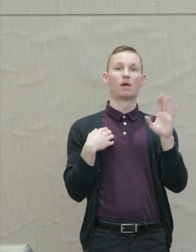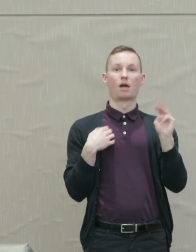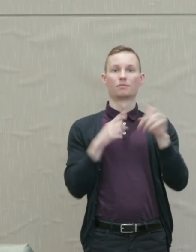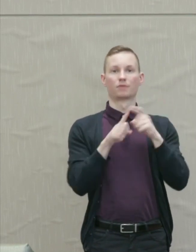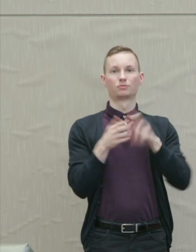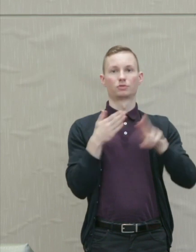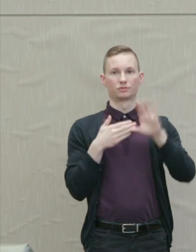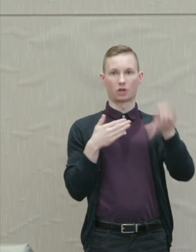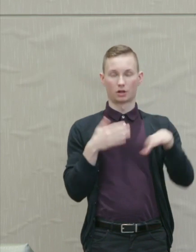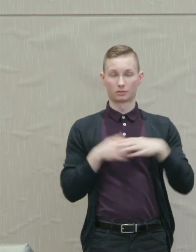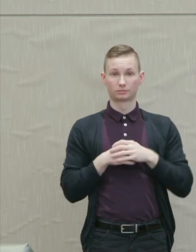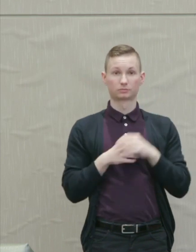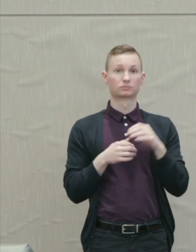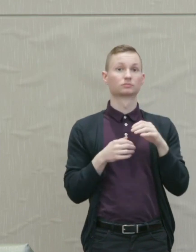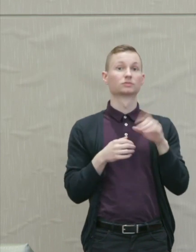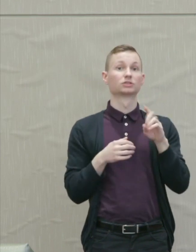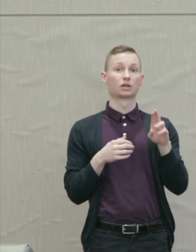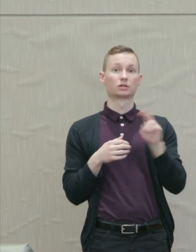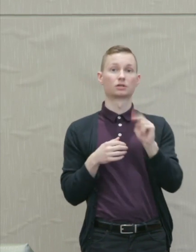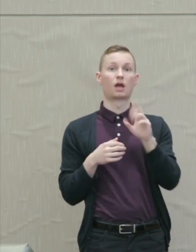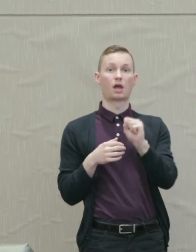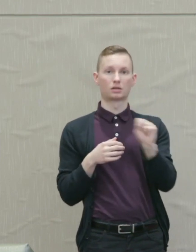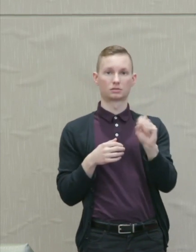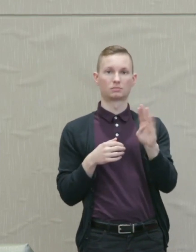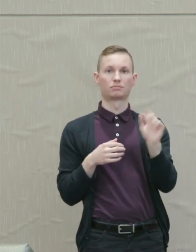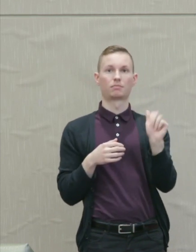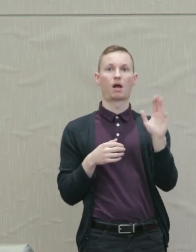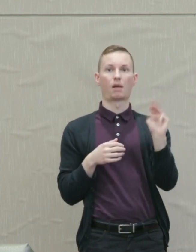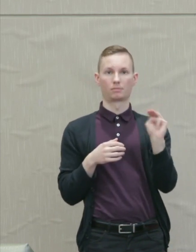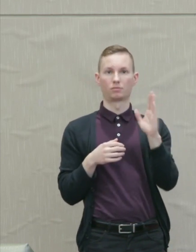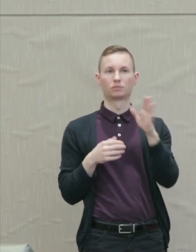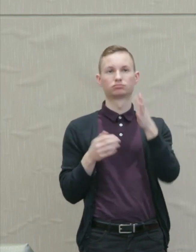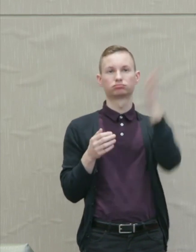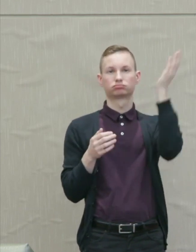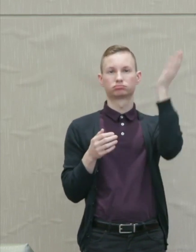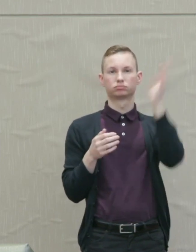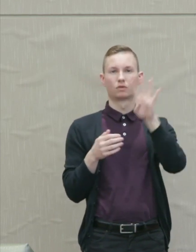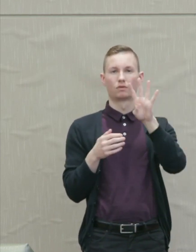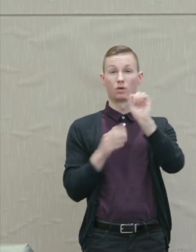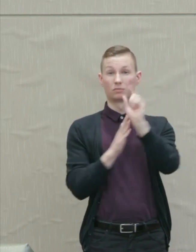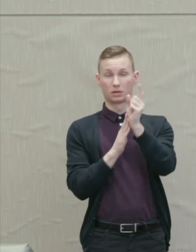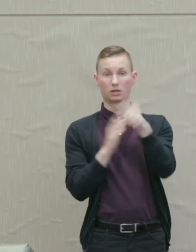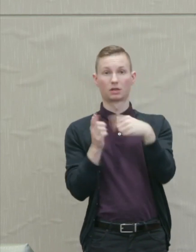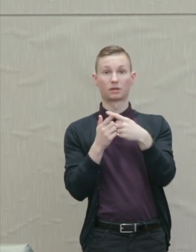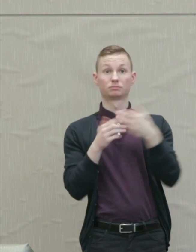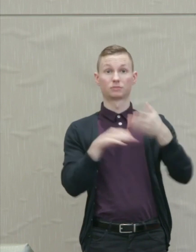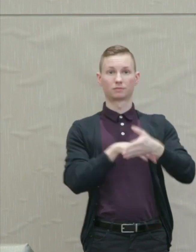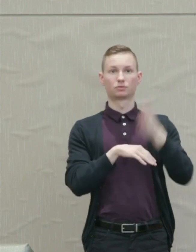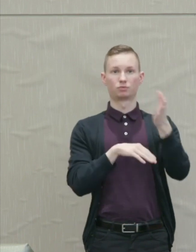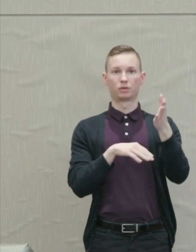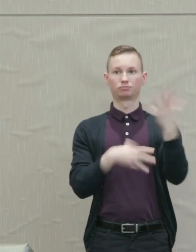Dr. Nussbaum will speak for about 40 minutes, following that she will be engaged in a conversation